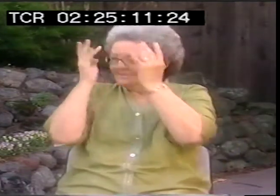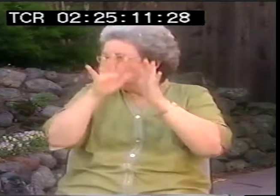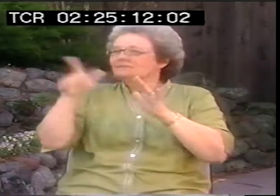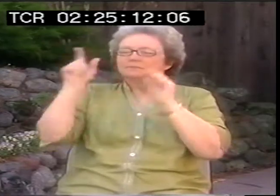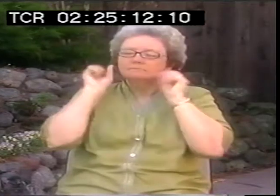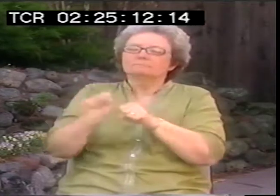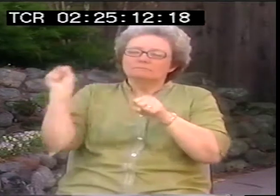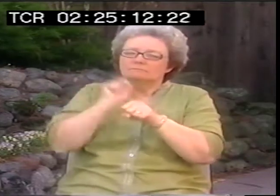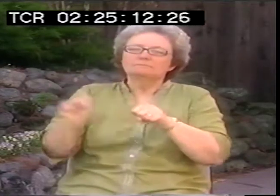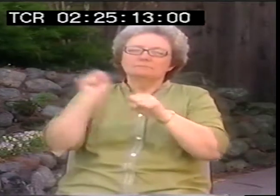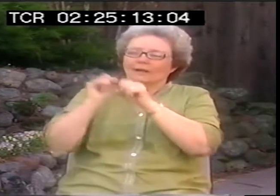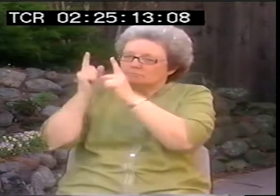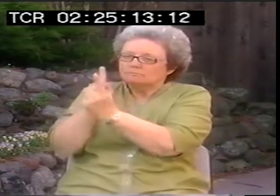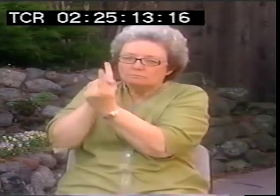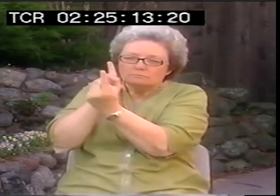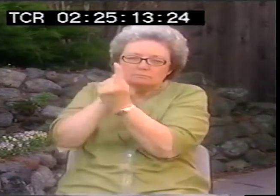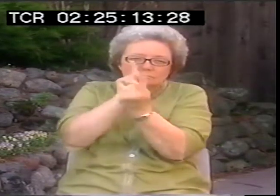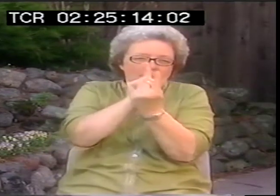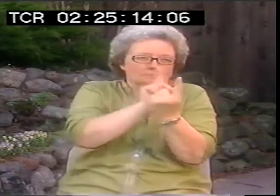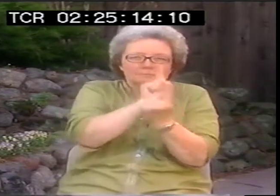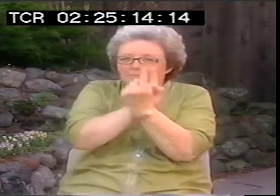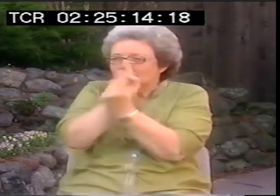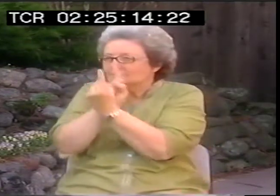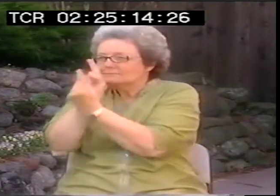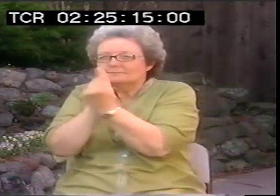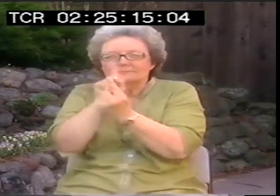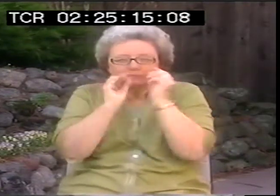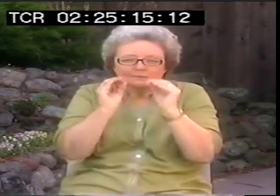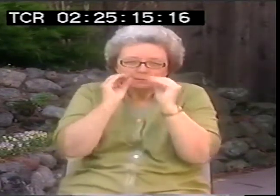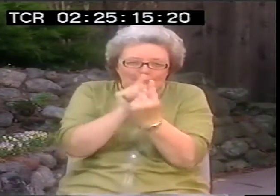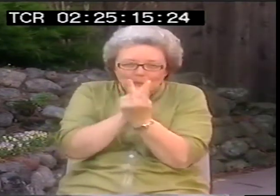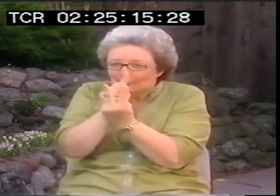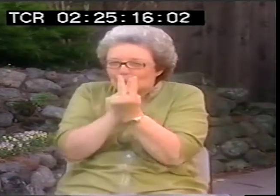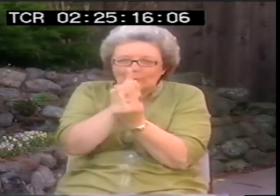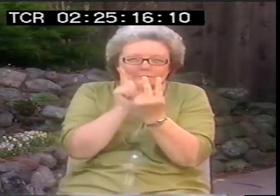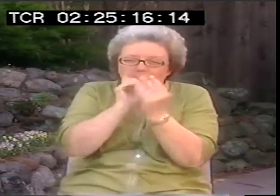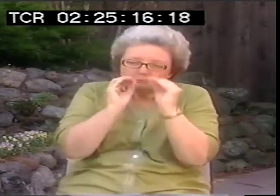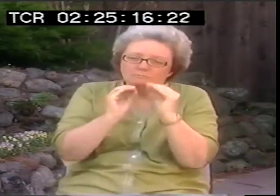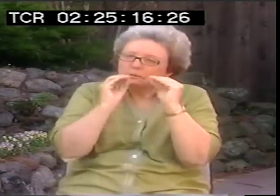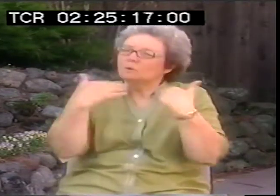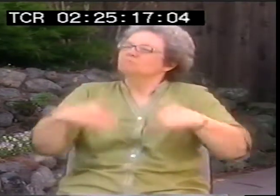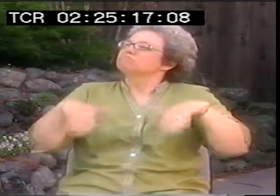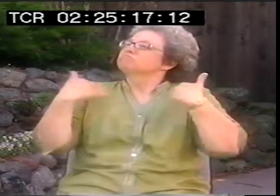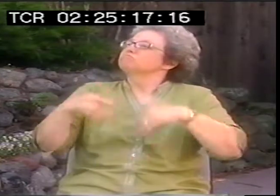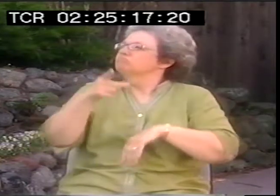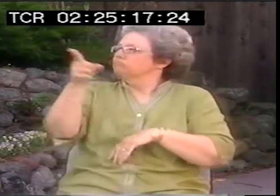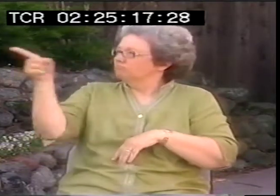speech teachers, audiologists, people who work one on one to improve people's speech.